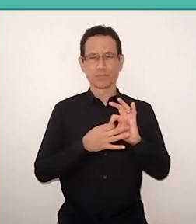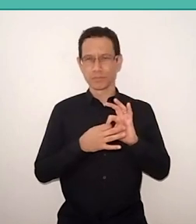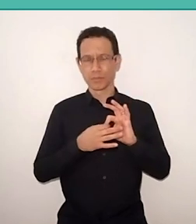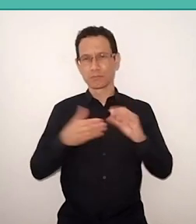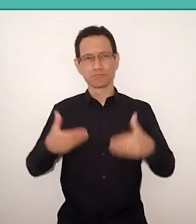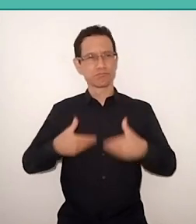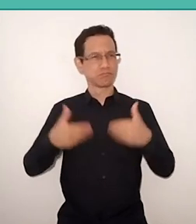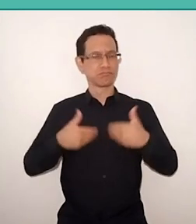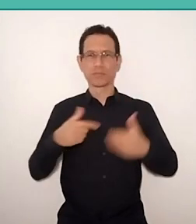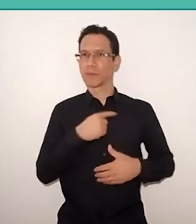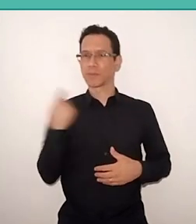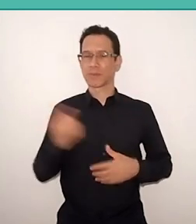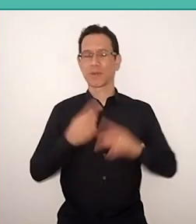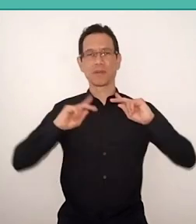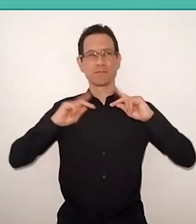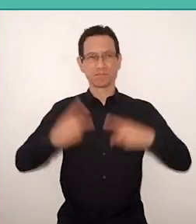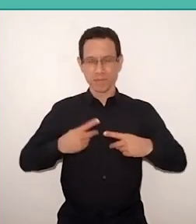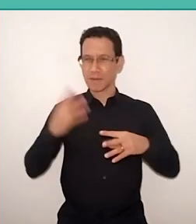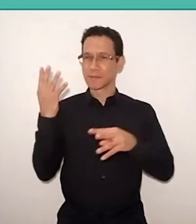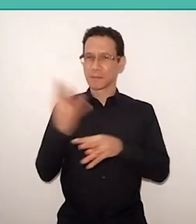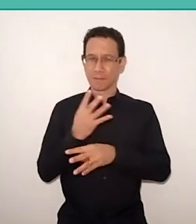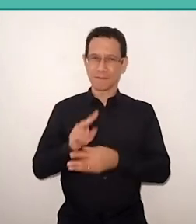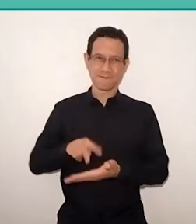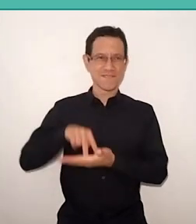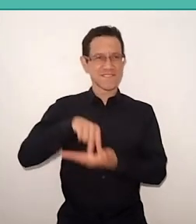to survive and act in this complex world in which we live.